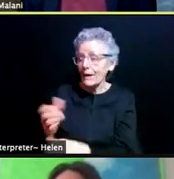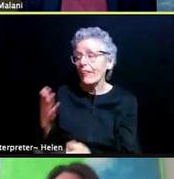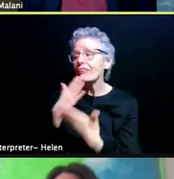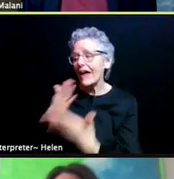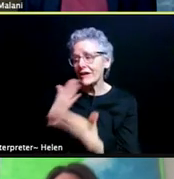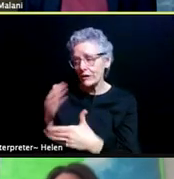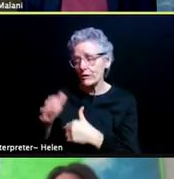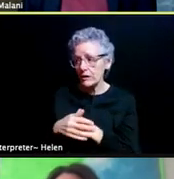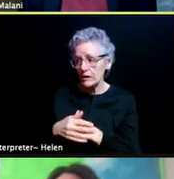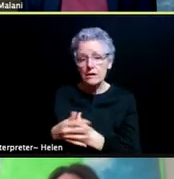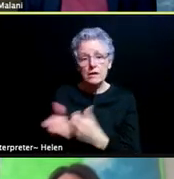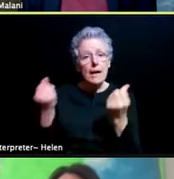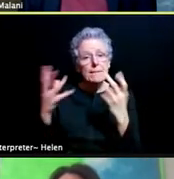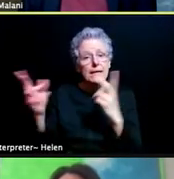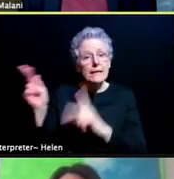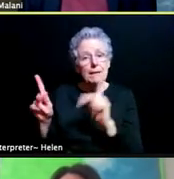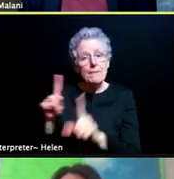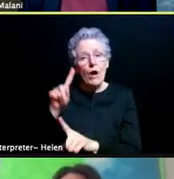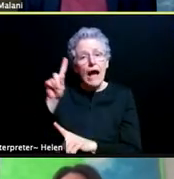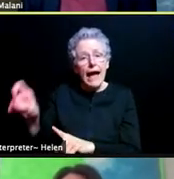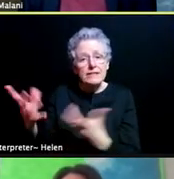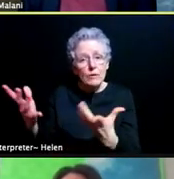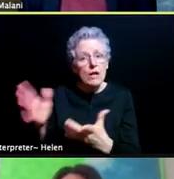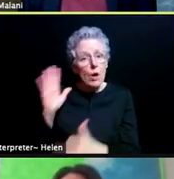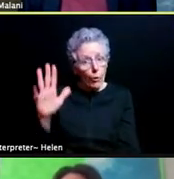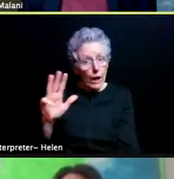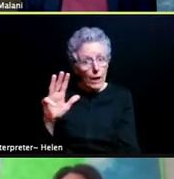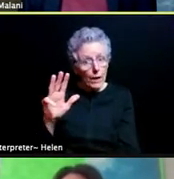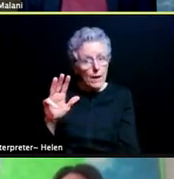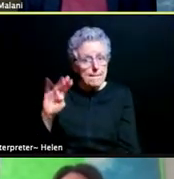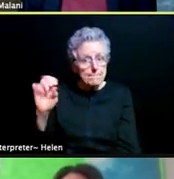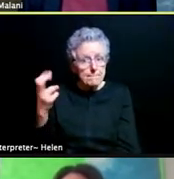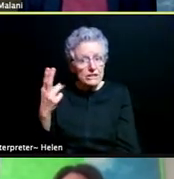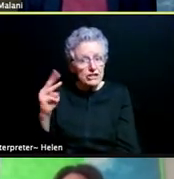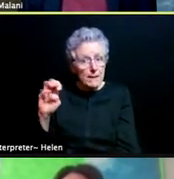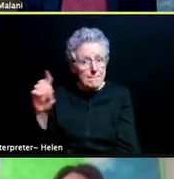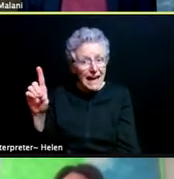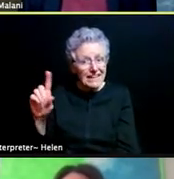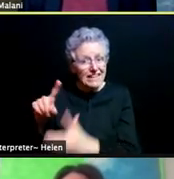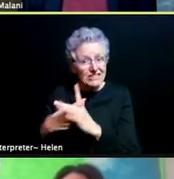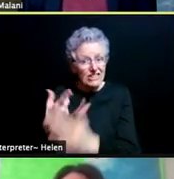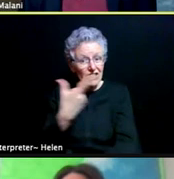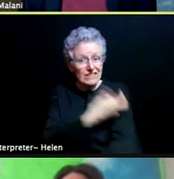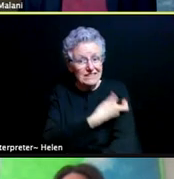Question a lot of people asked is will Michigan Medicine start providing vaccinations to main campus?